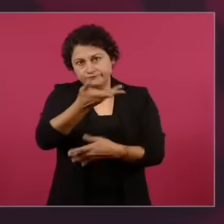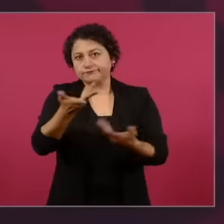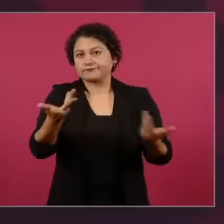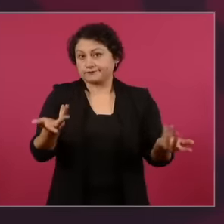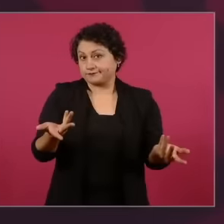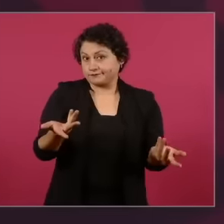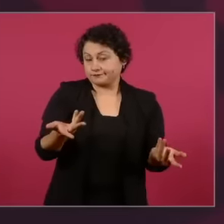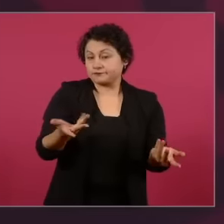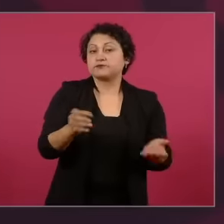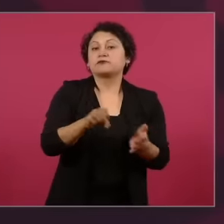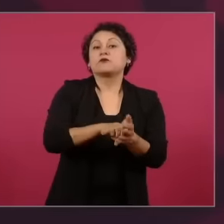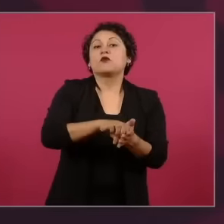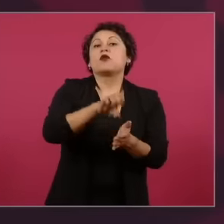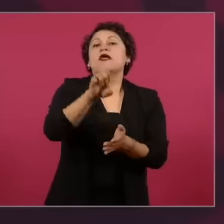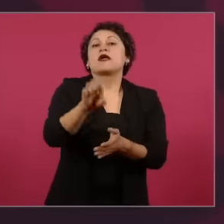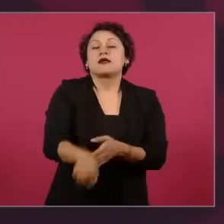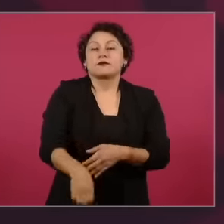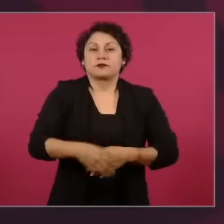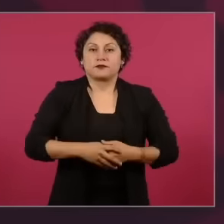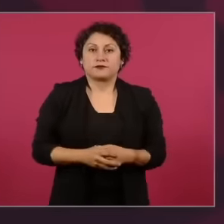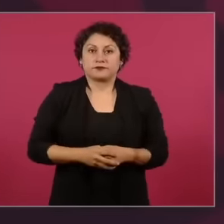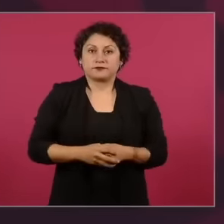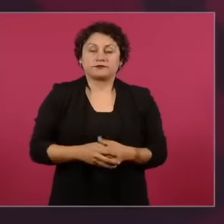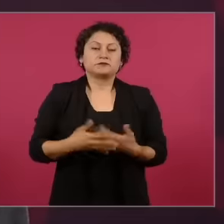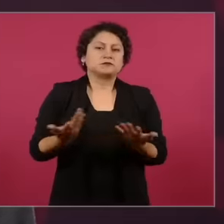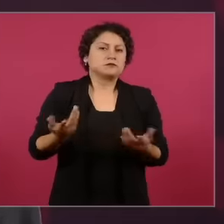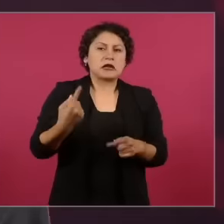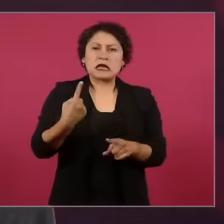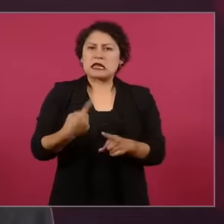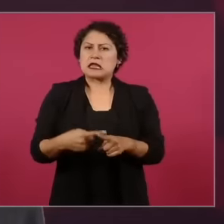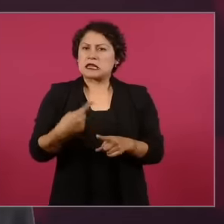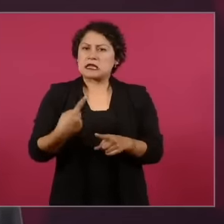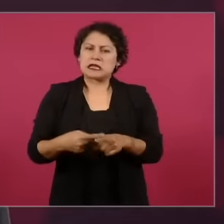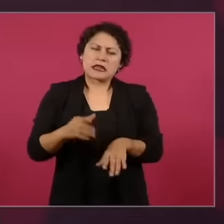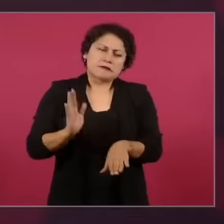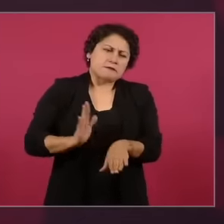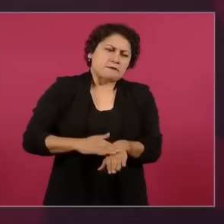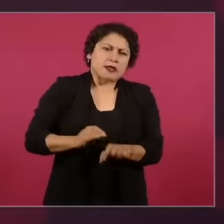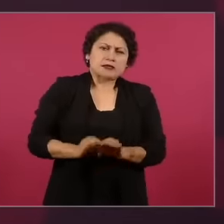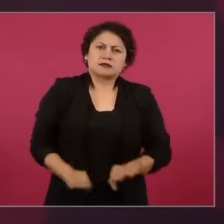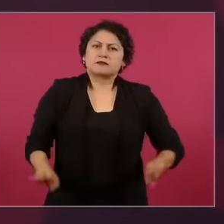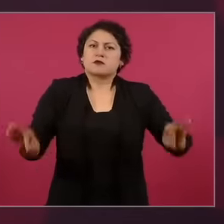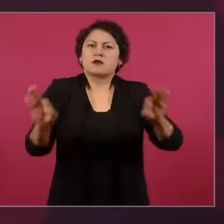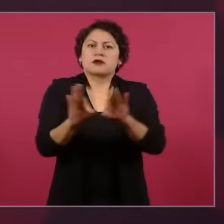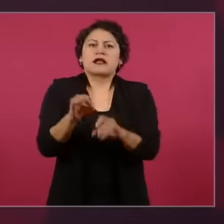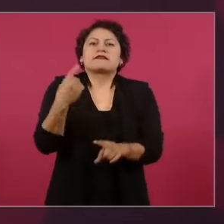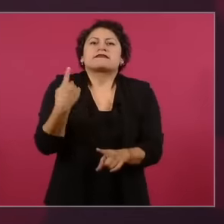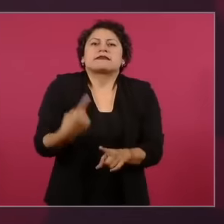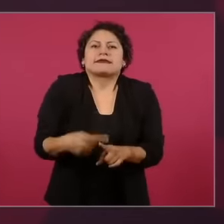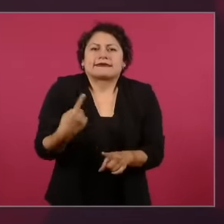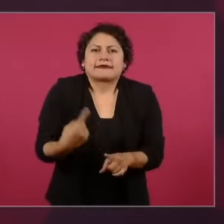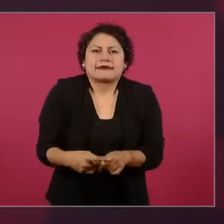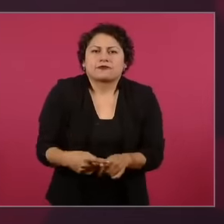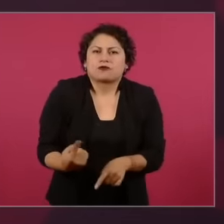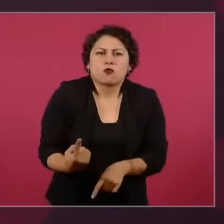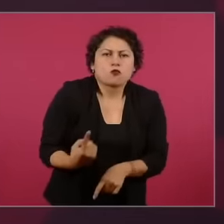the main actor, the main protagonist of this story is our people, we must